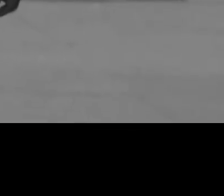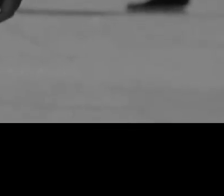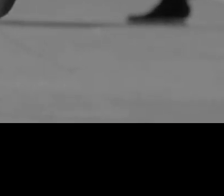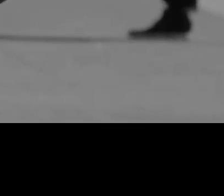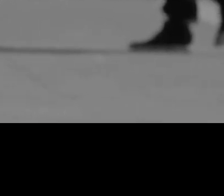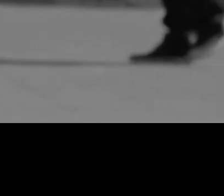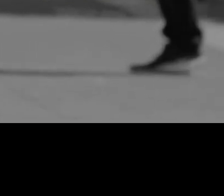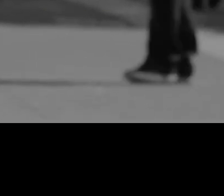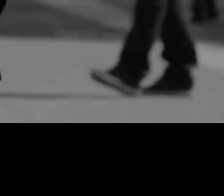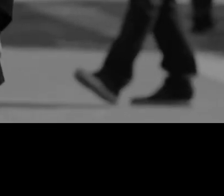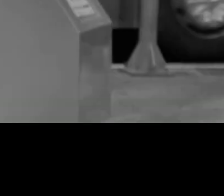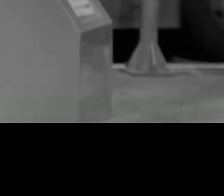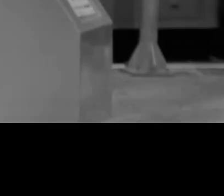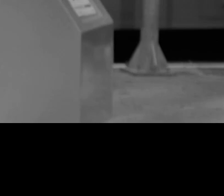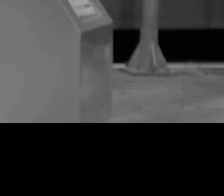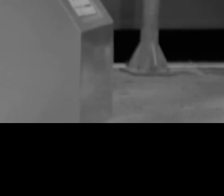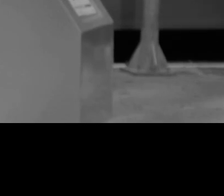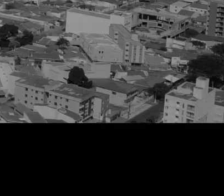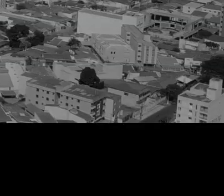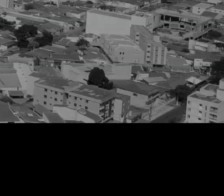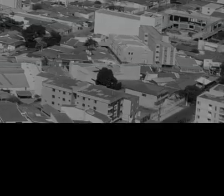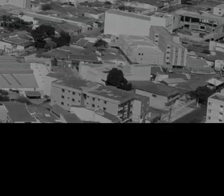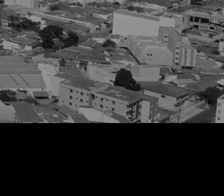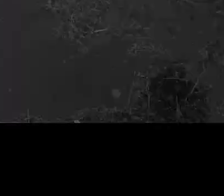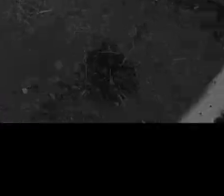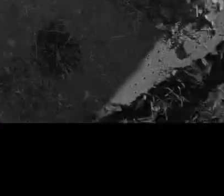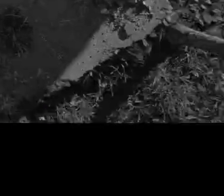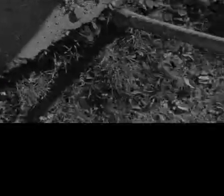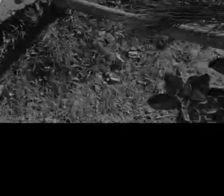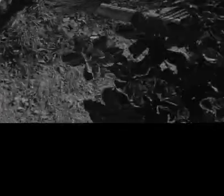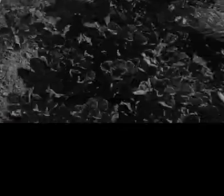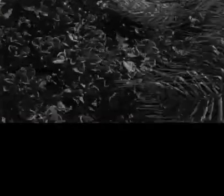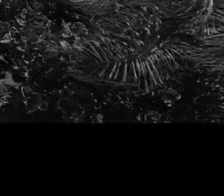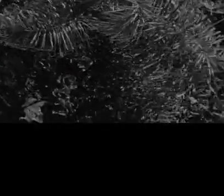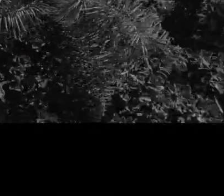presents